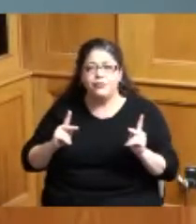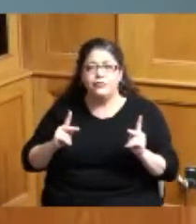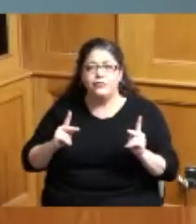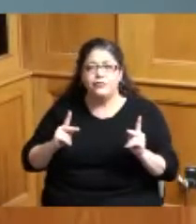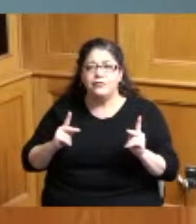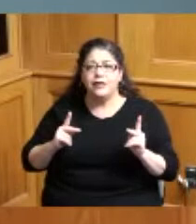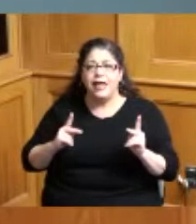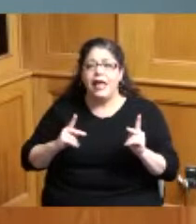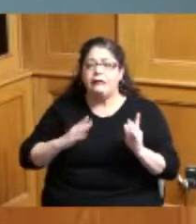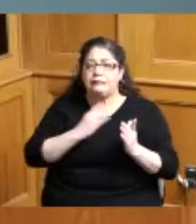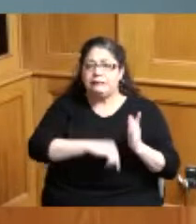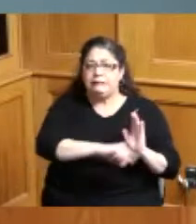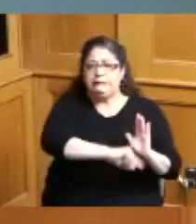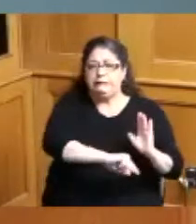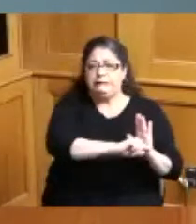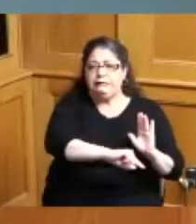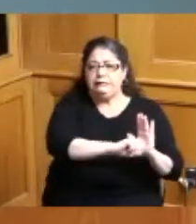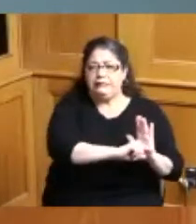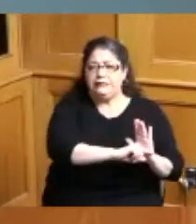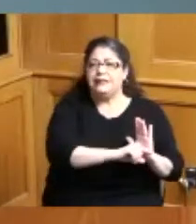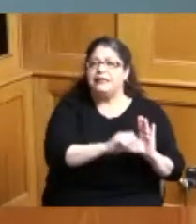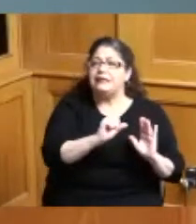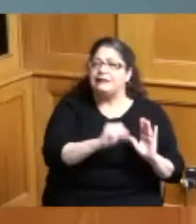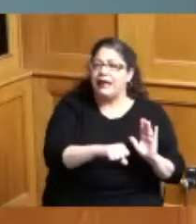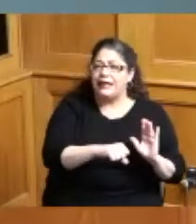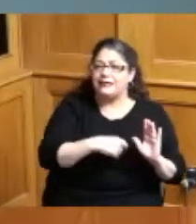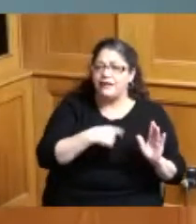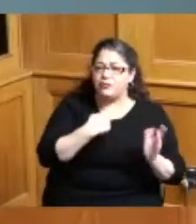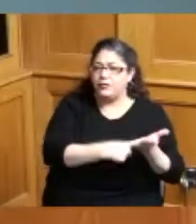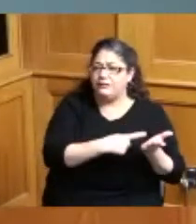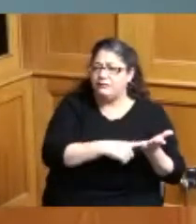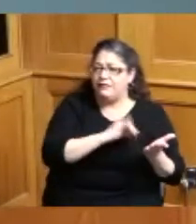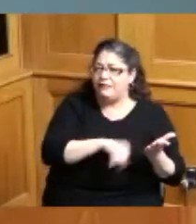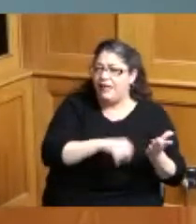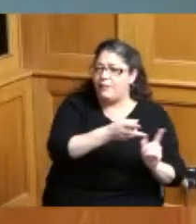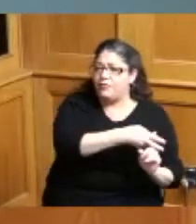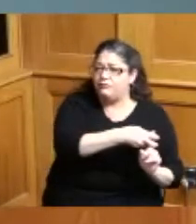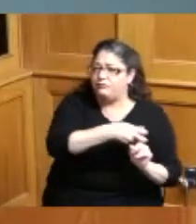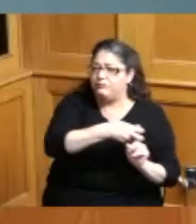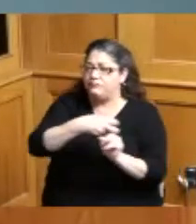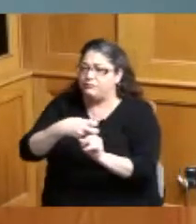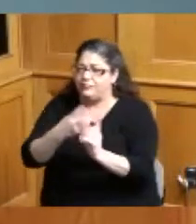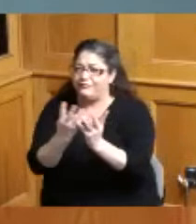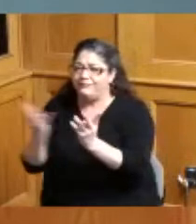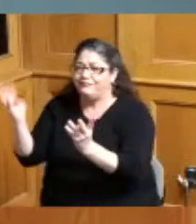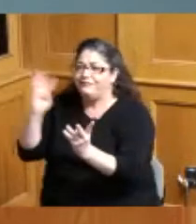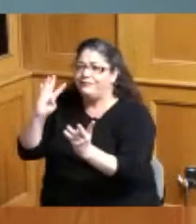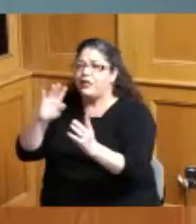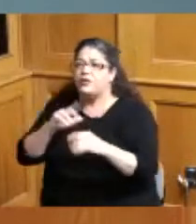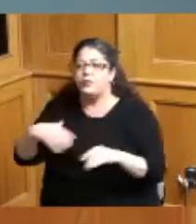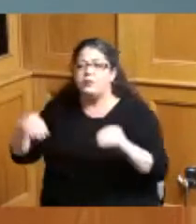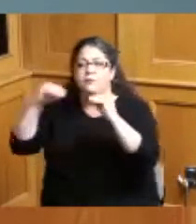those negative things but there are so many more that are doing great things so thank you so much